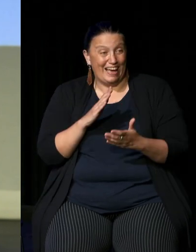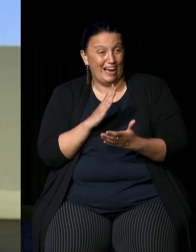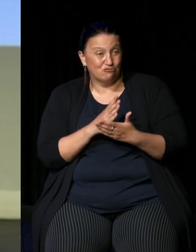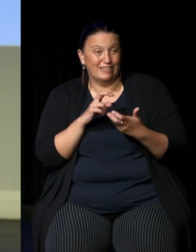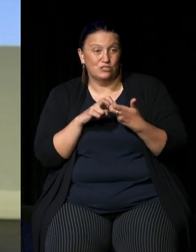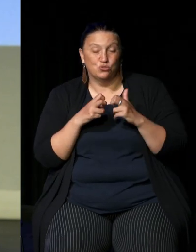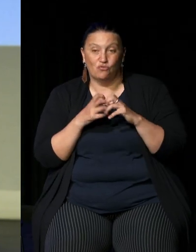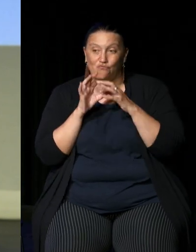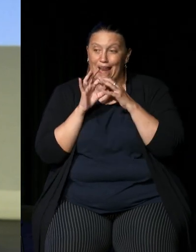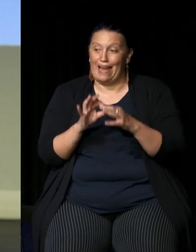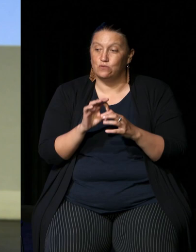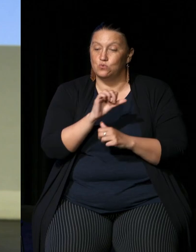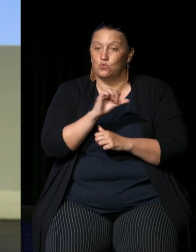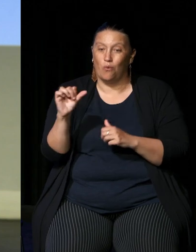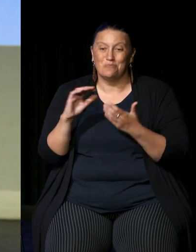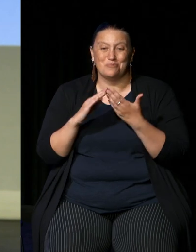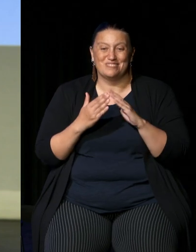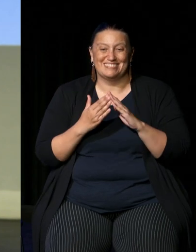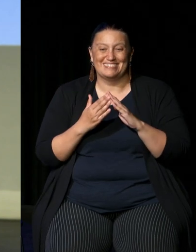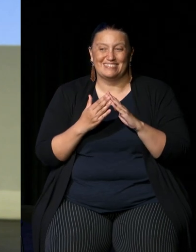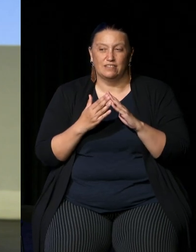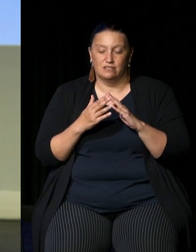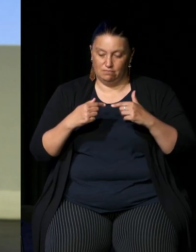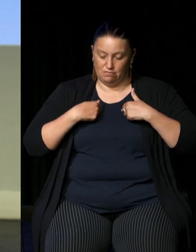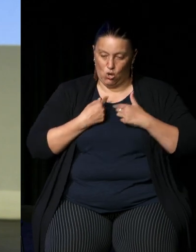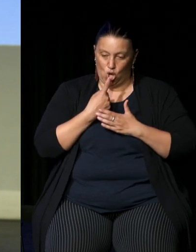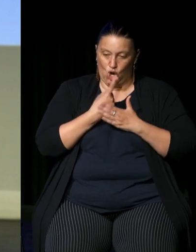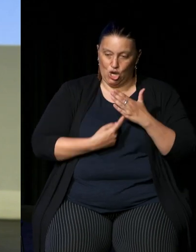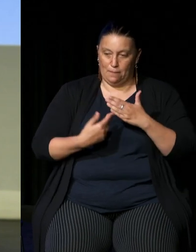community's responsibility it's not something Indigenous people have to carry on their own